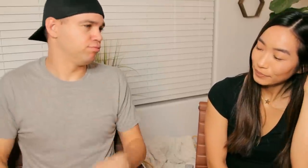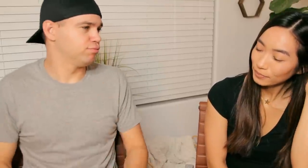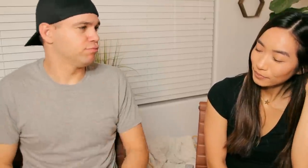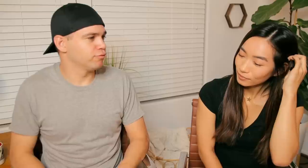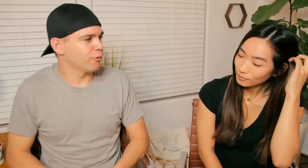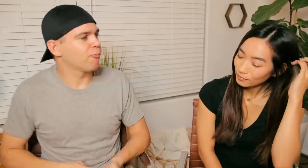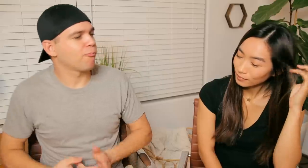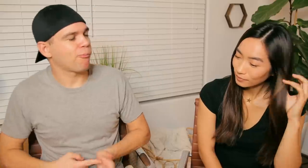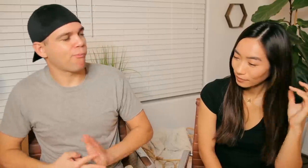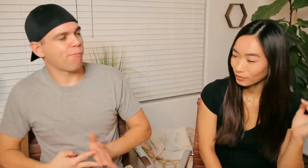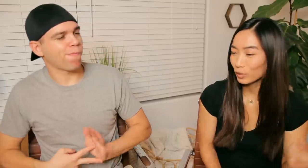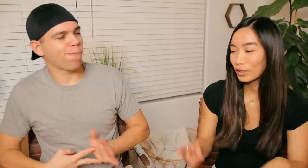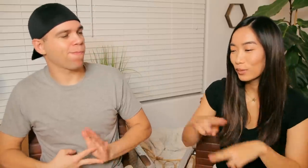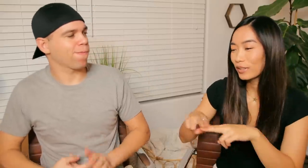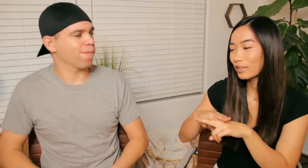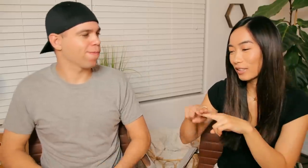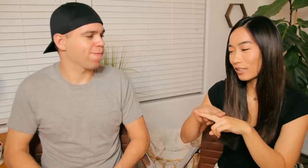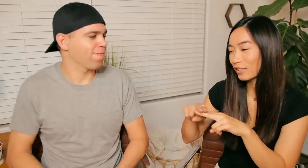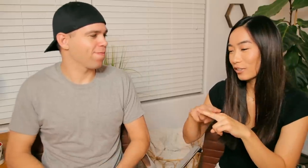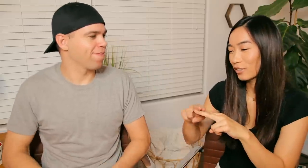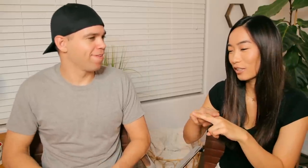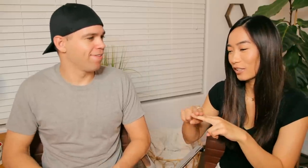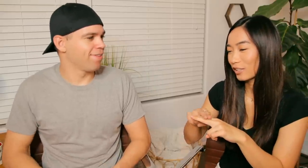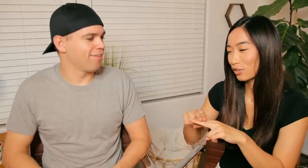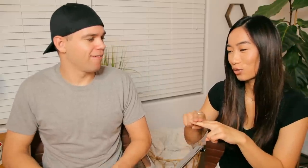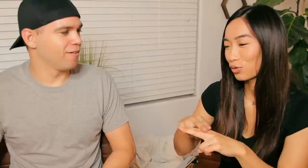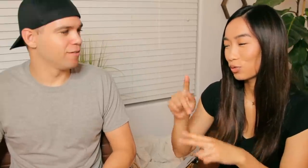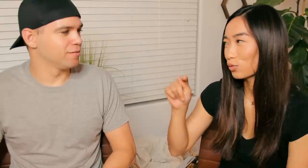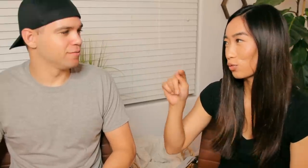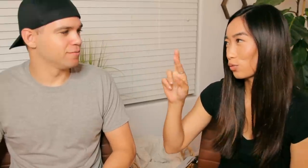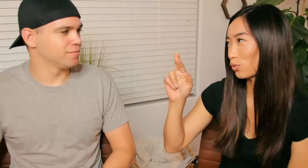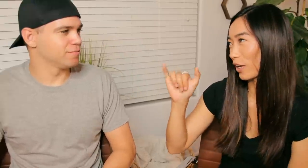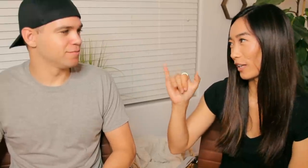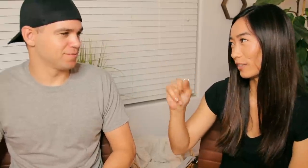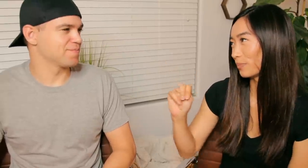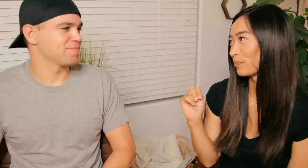E: hmm.. this one this is this is train